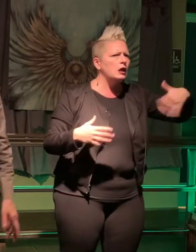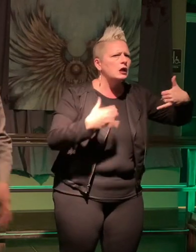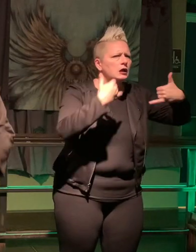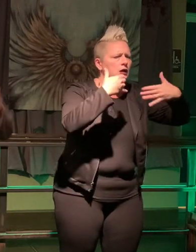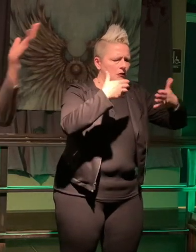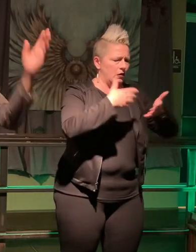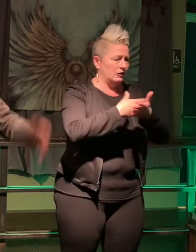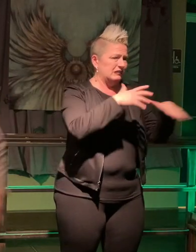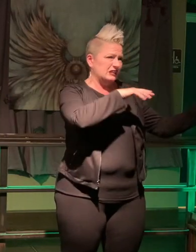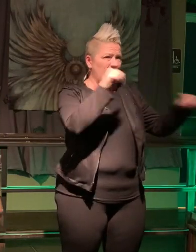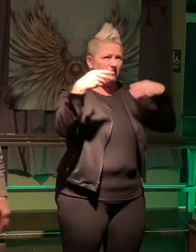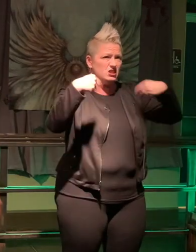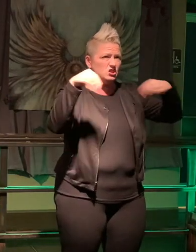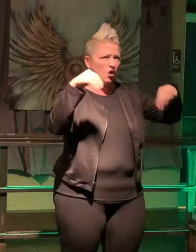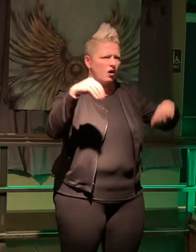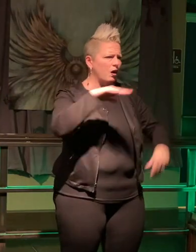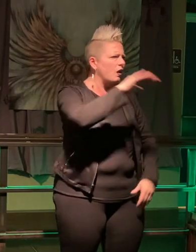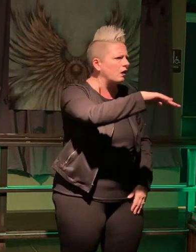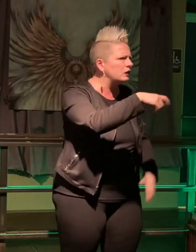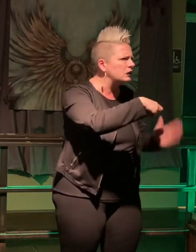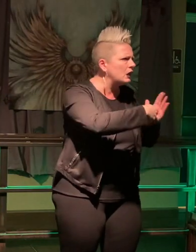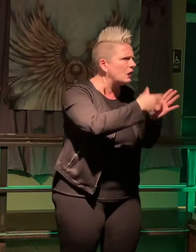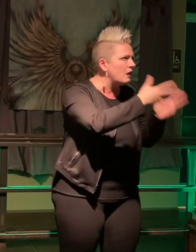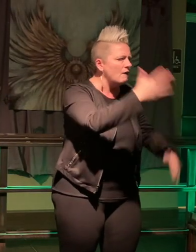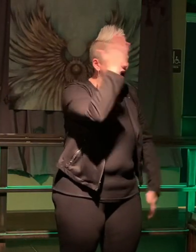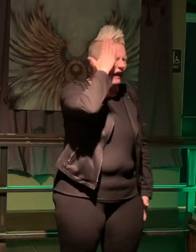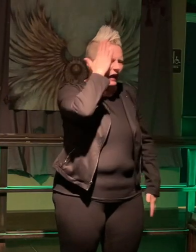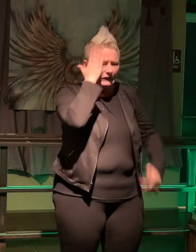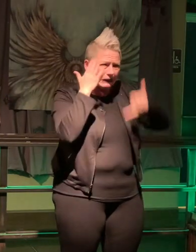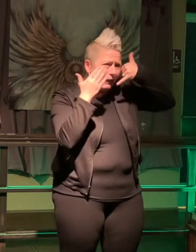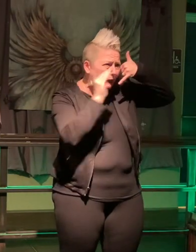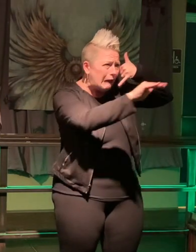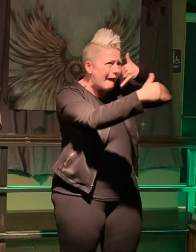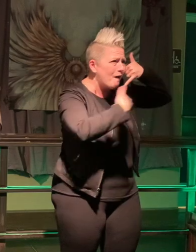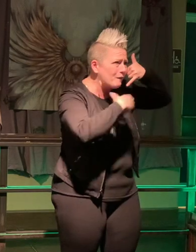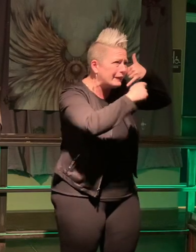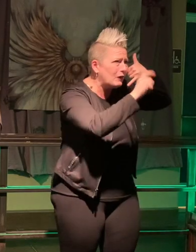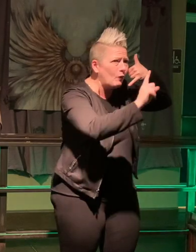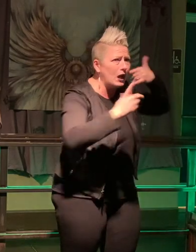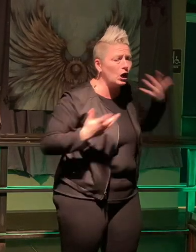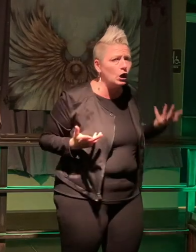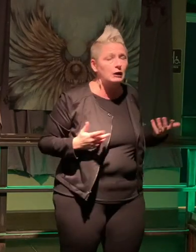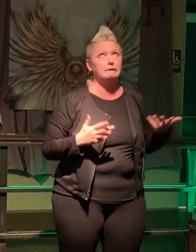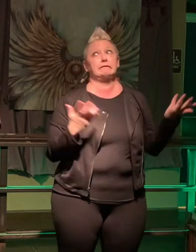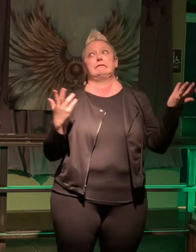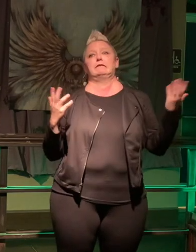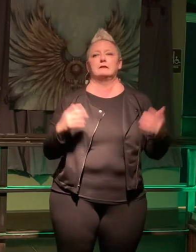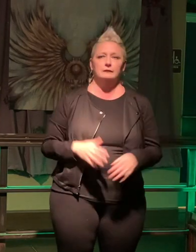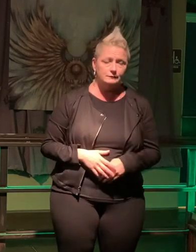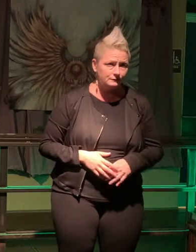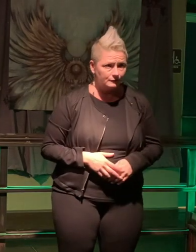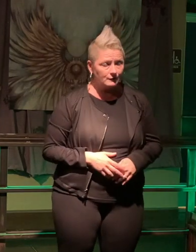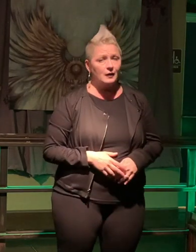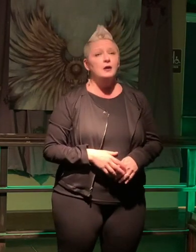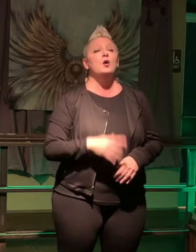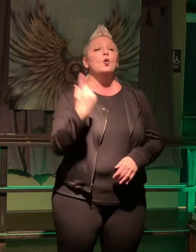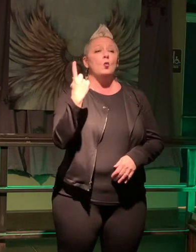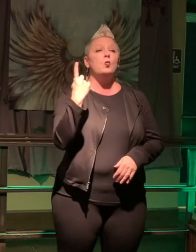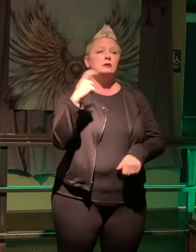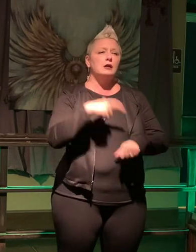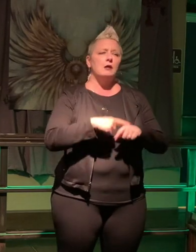I mean it's just I could go on about keys. I remember um I was at one point heavily into christianity and I